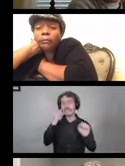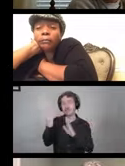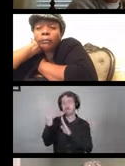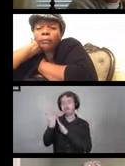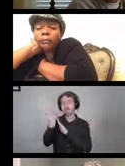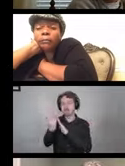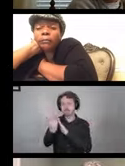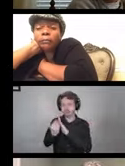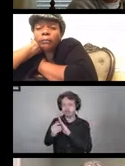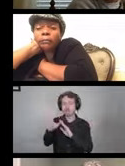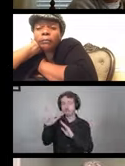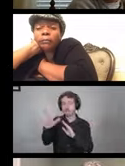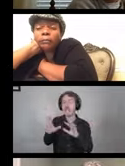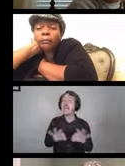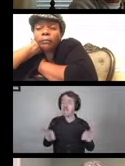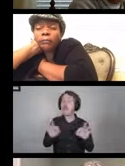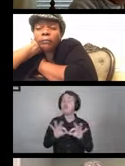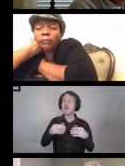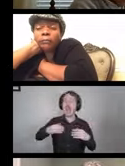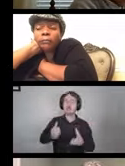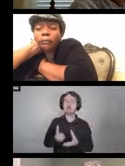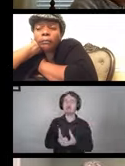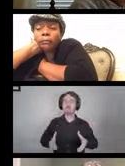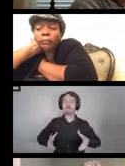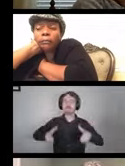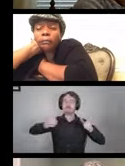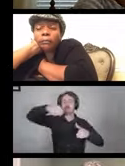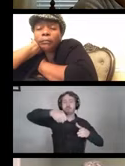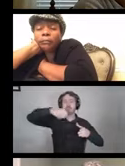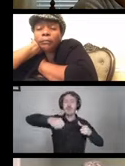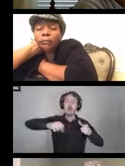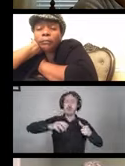It's important to have a bucket or spray bottle so you can mix your cleaning solutions.